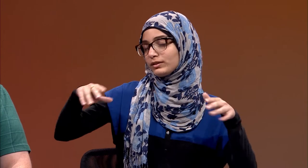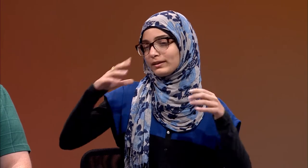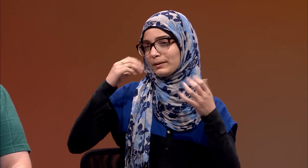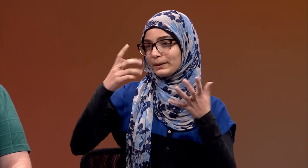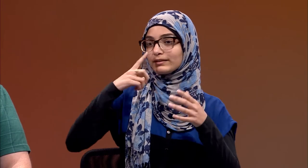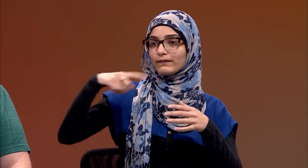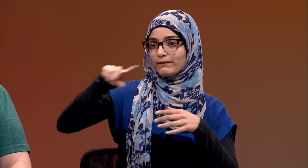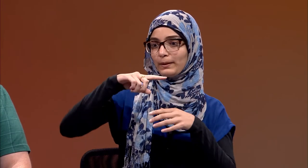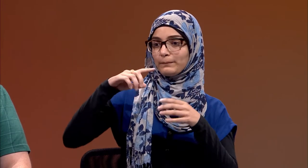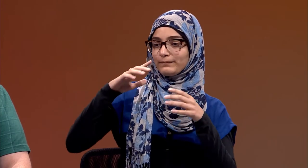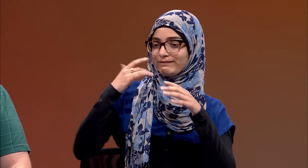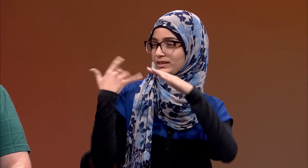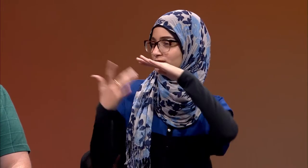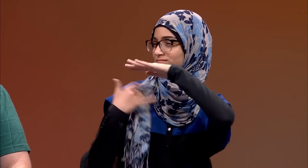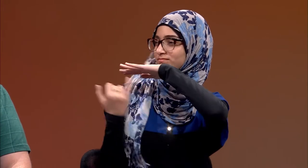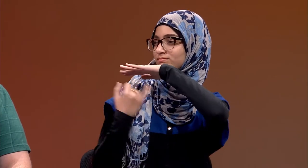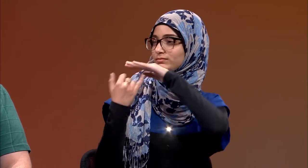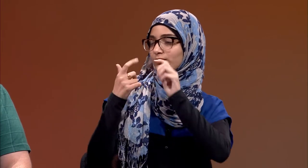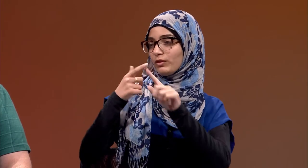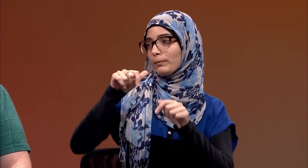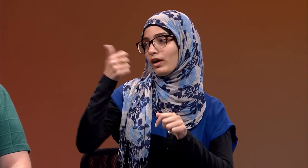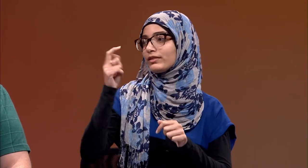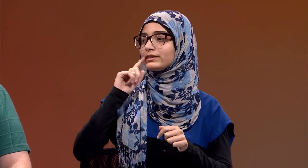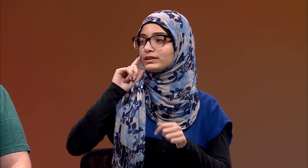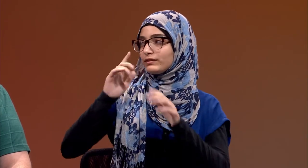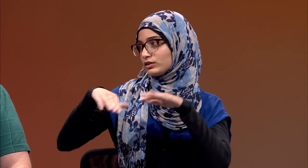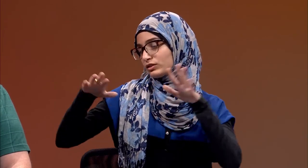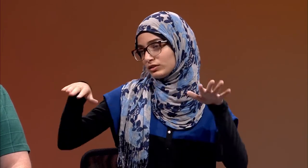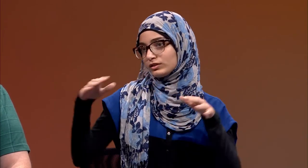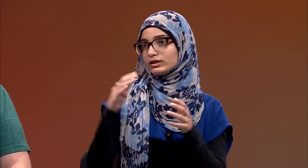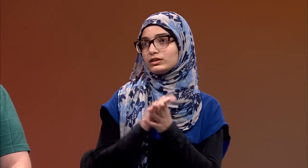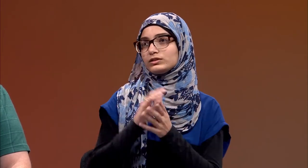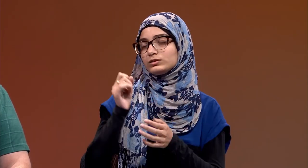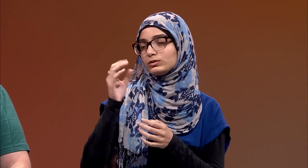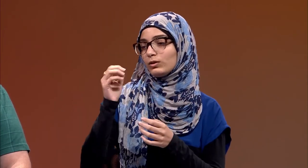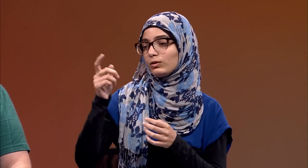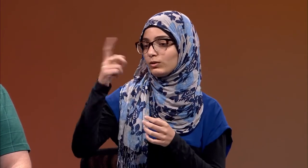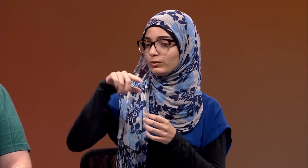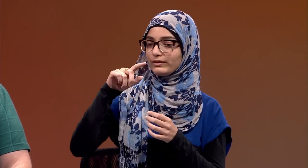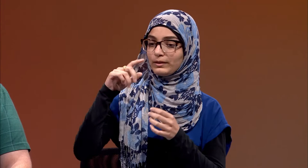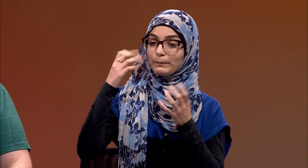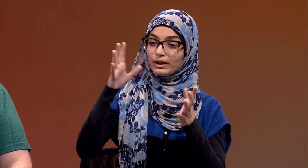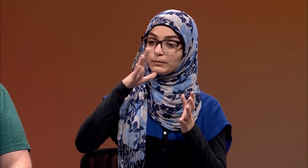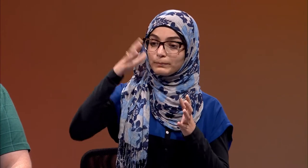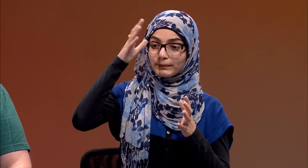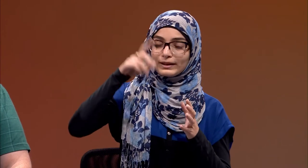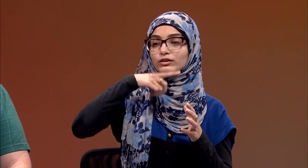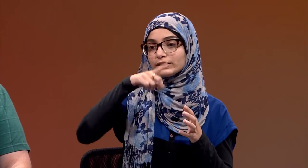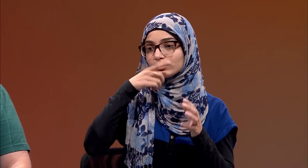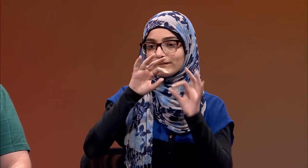more isolated from each other. Many hearing parents who had deaf children